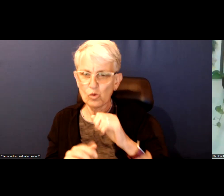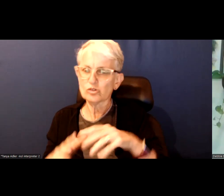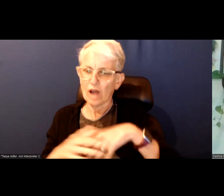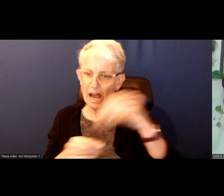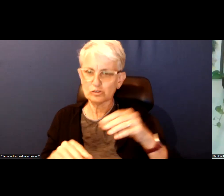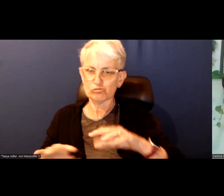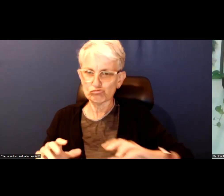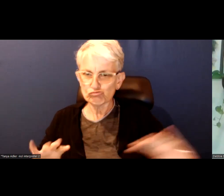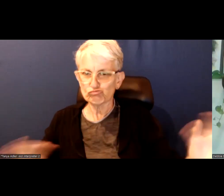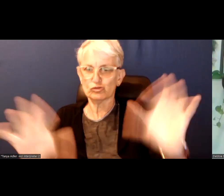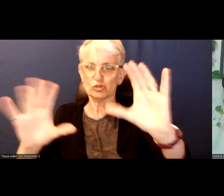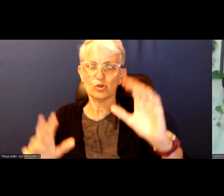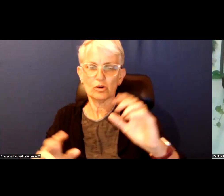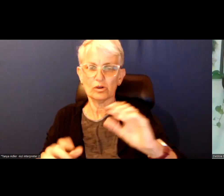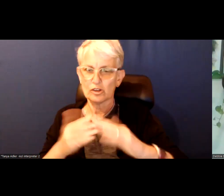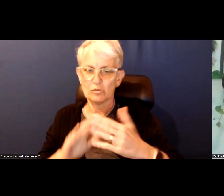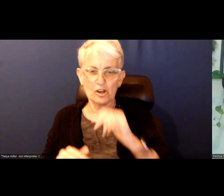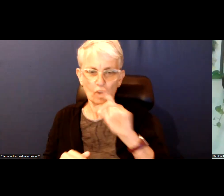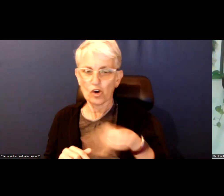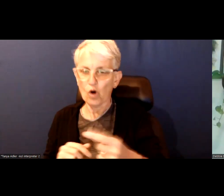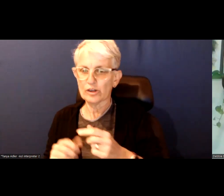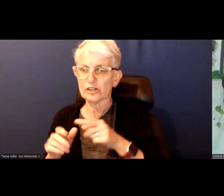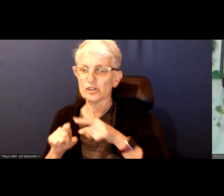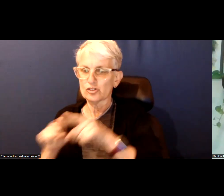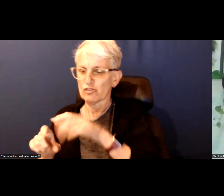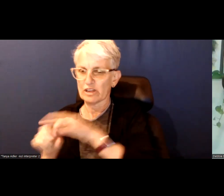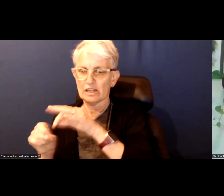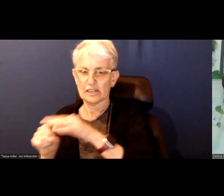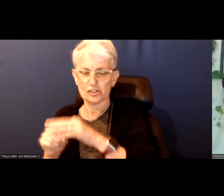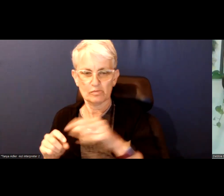but a mayor that is comparable with all of Toronto's peoples.